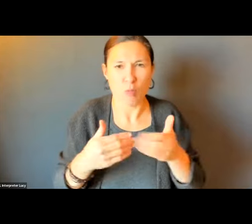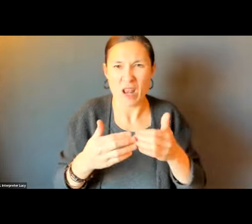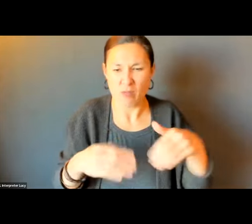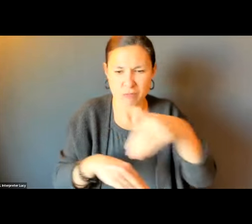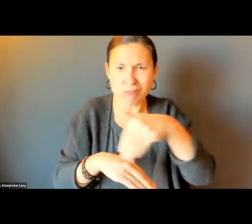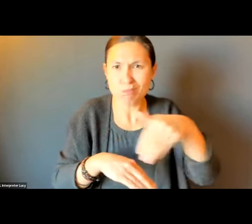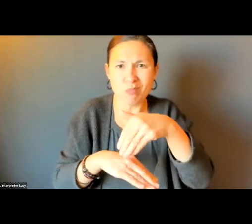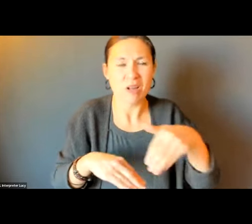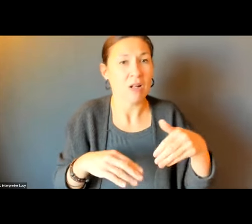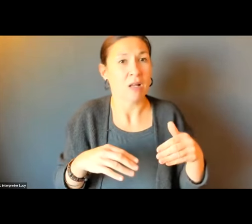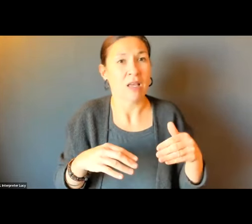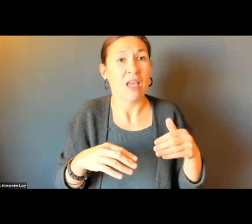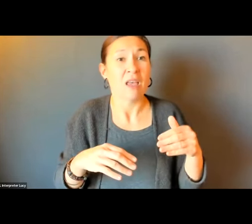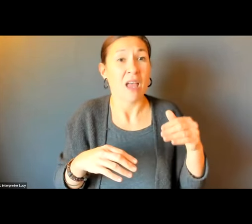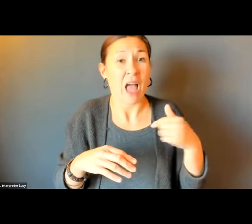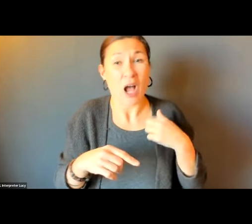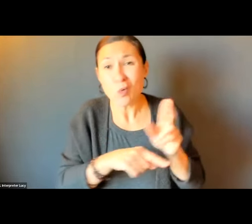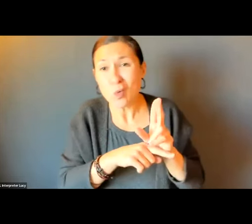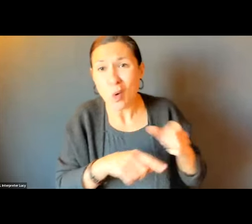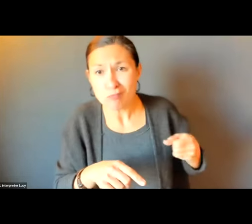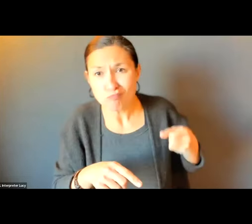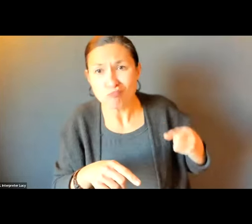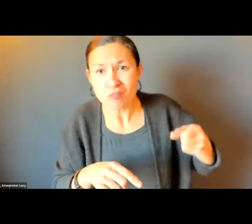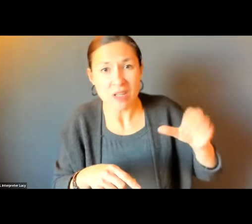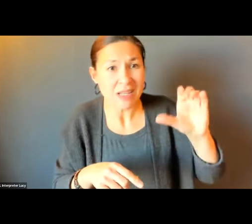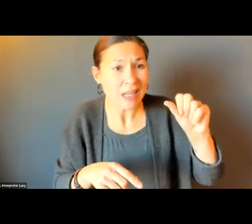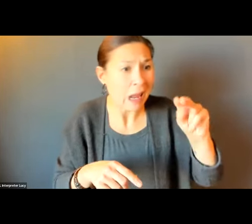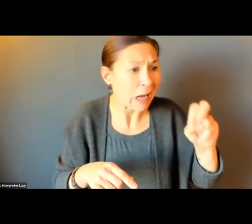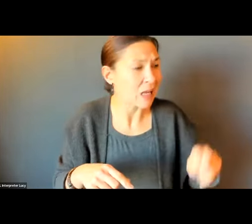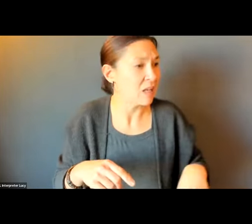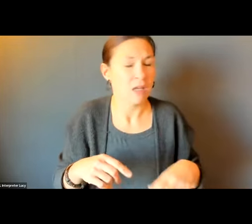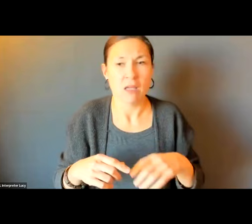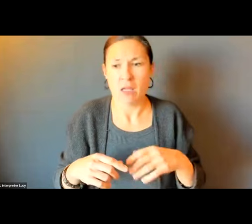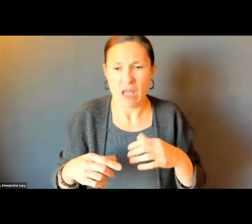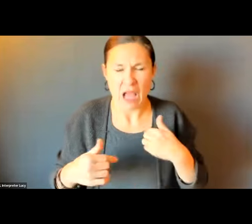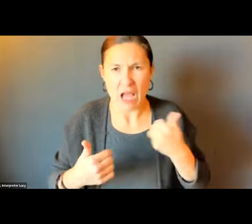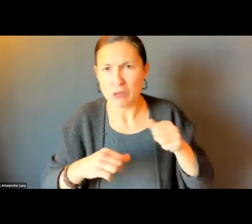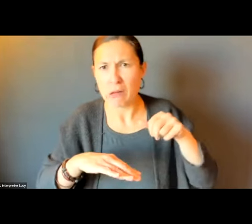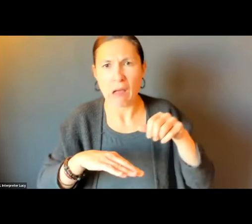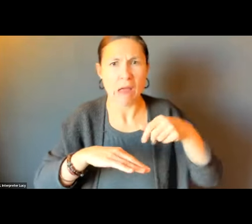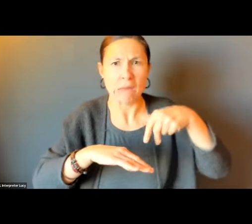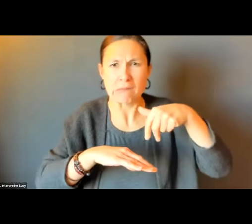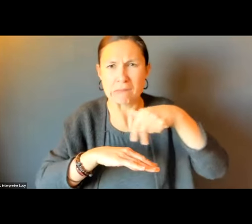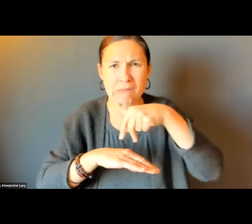AND THE RAMPS TO GET ON THE SIDEWALKS. IT IS SO DANGEROUS. WALKING WITH A CANE, TRYING TO